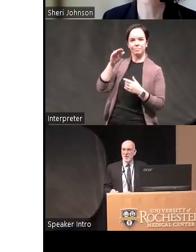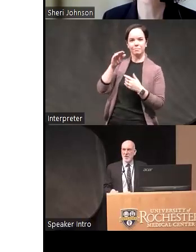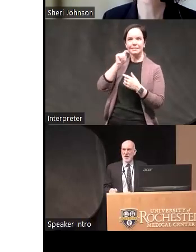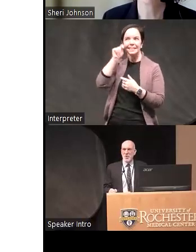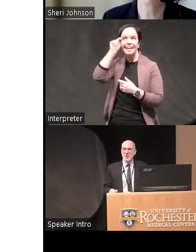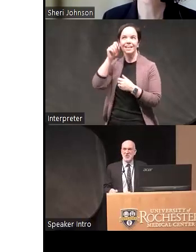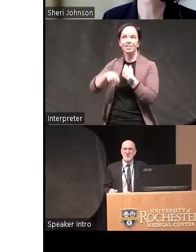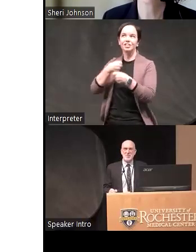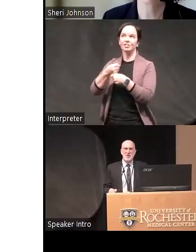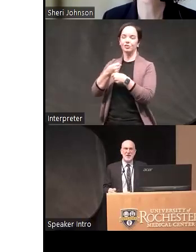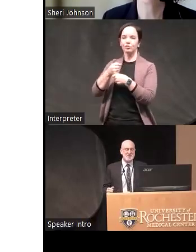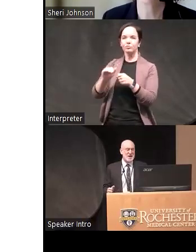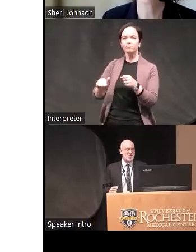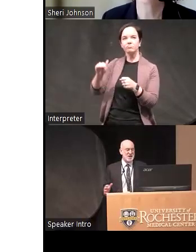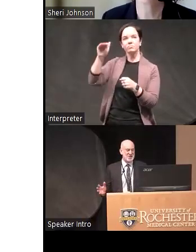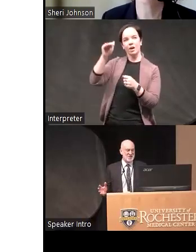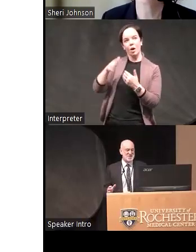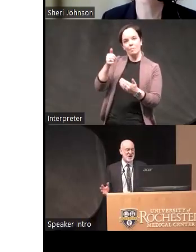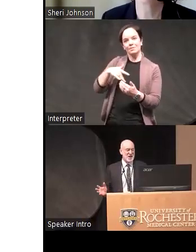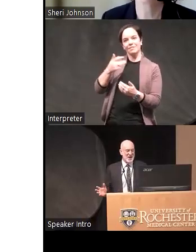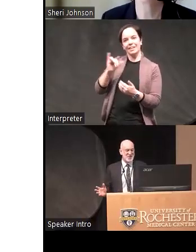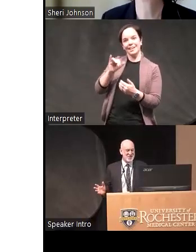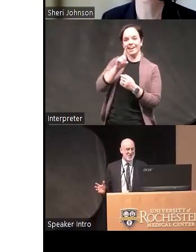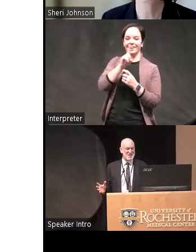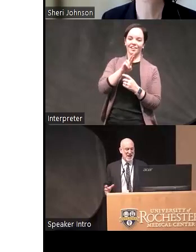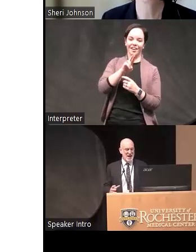that they almost seem to be like a Dr Jekyll and Mr Hyde or at least like they